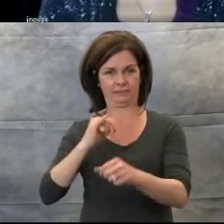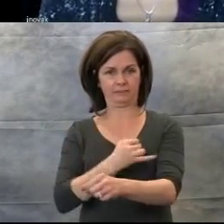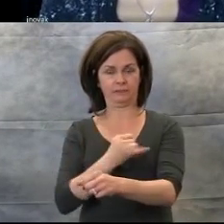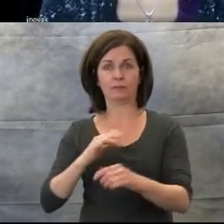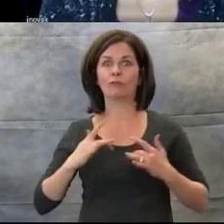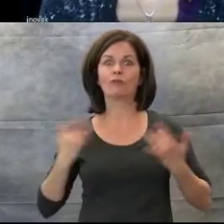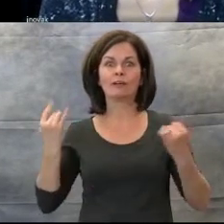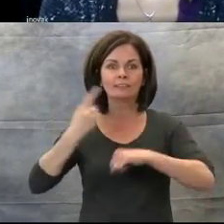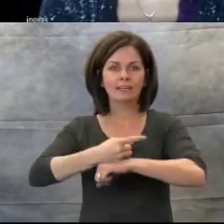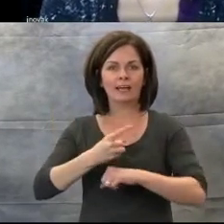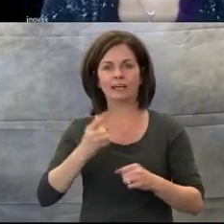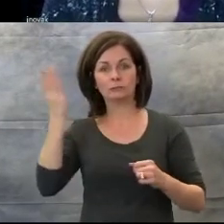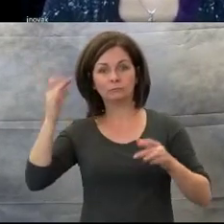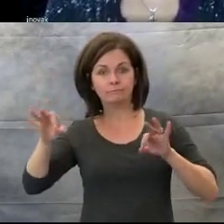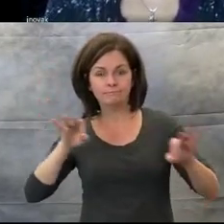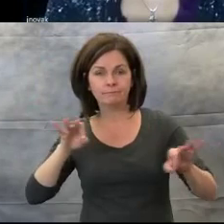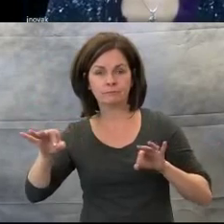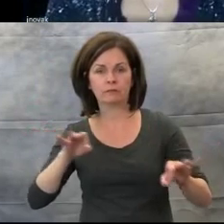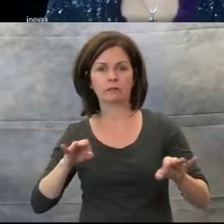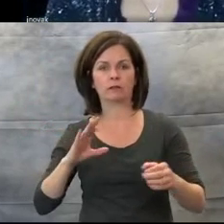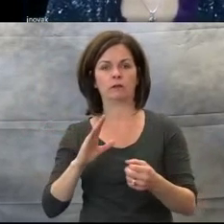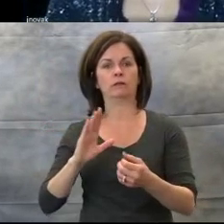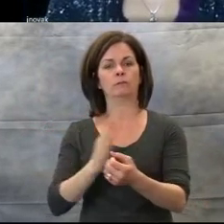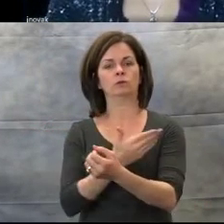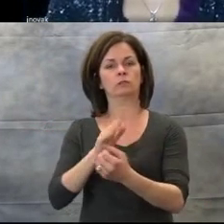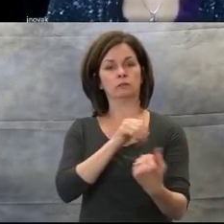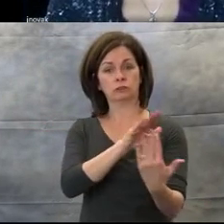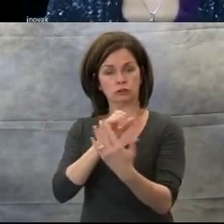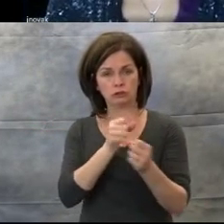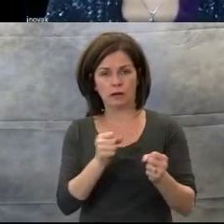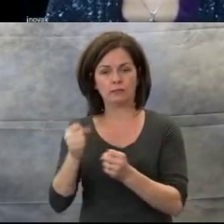"Musical Strategies for Students with Visual Impairment